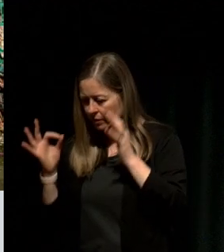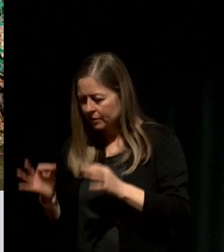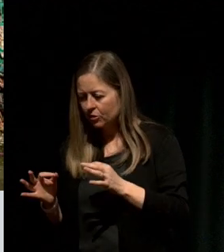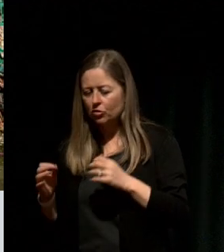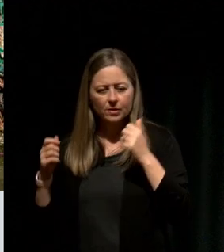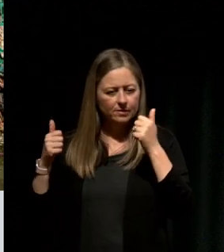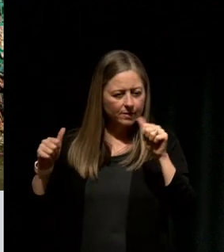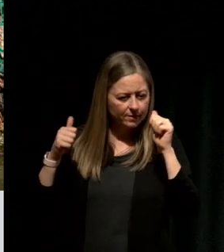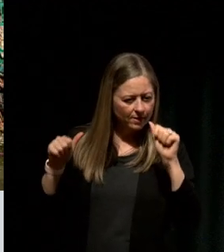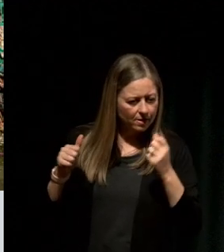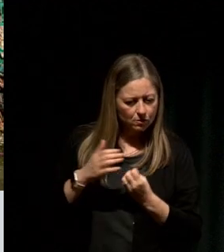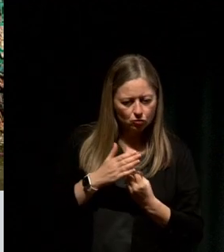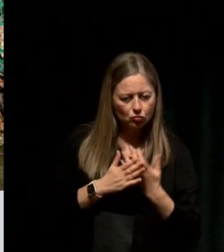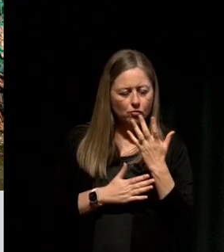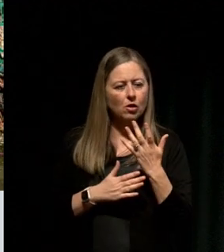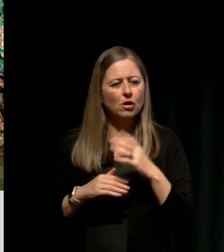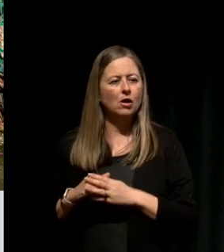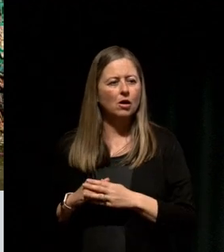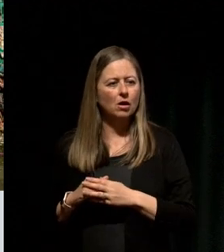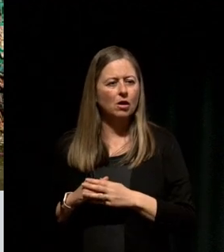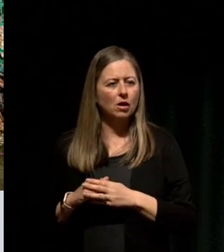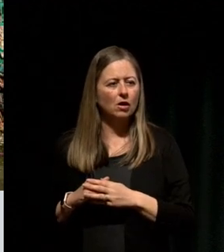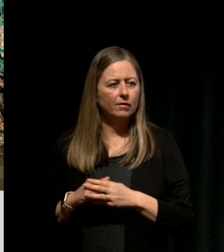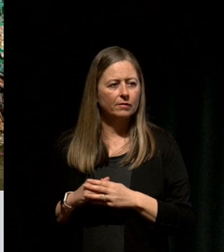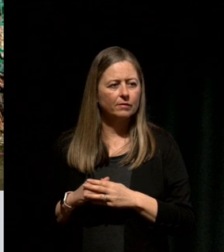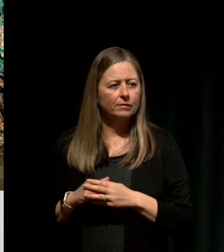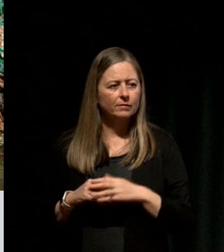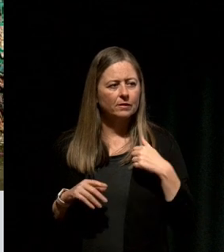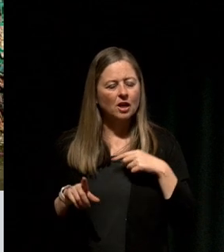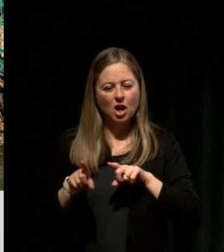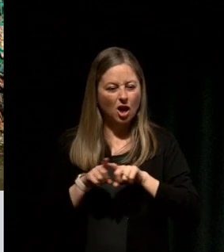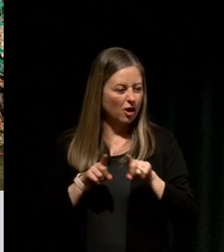growth and I took the lessons from the detail-oriented work of being a lawyer.